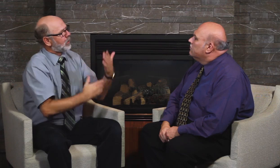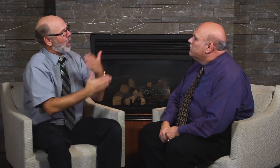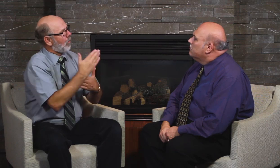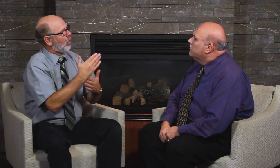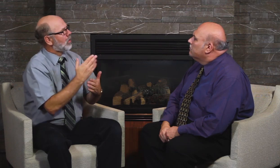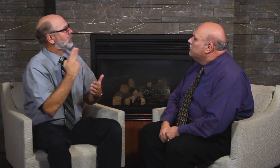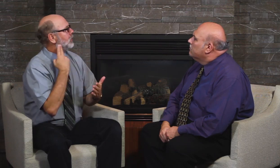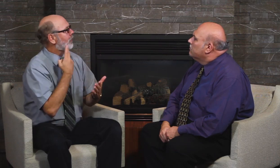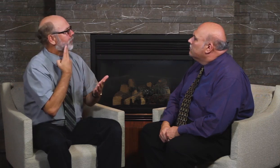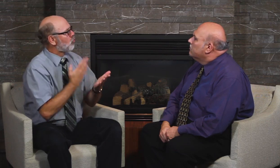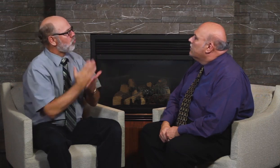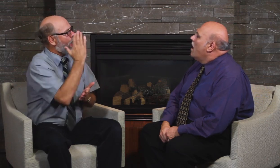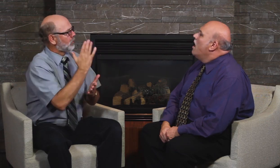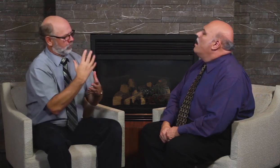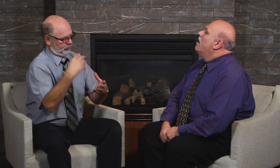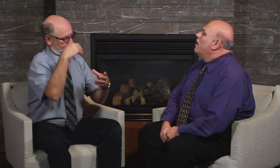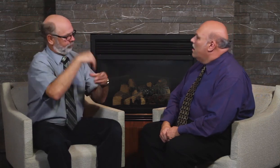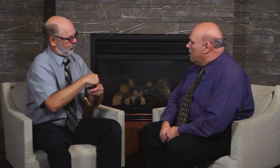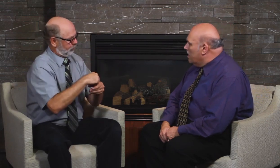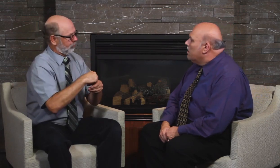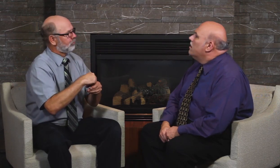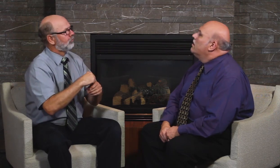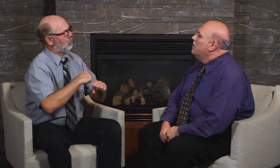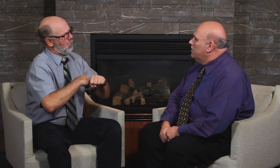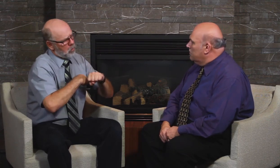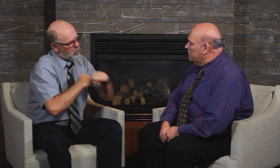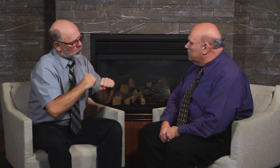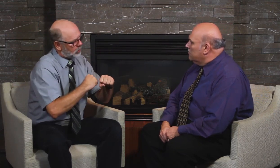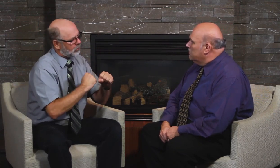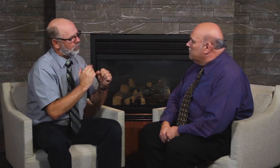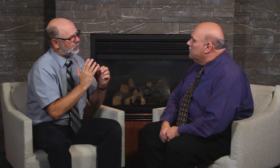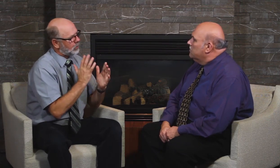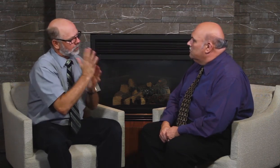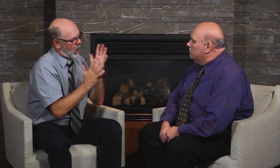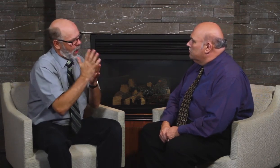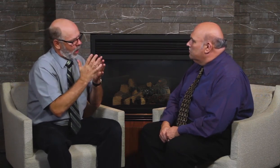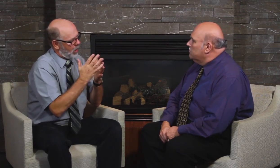the Convention on Rights of Persons with Disabilities.